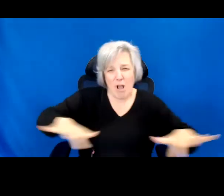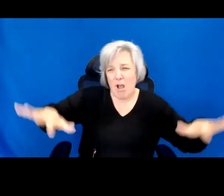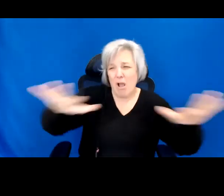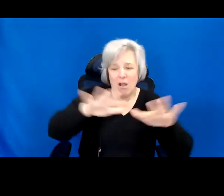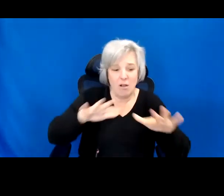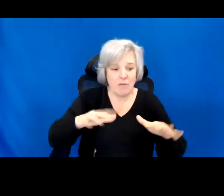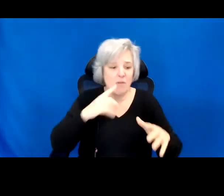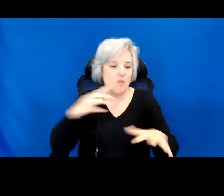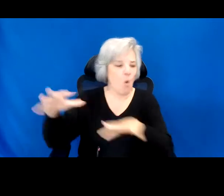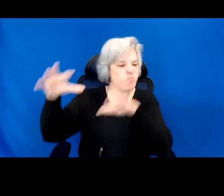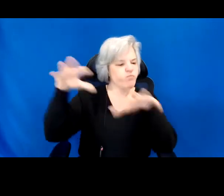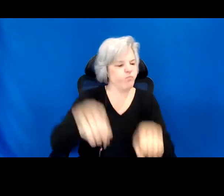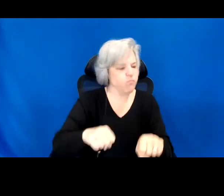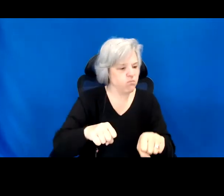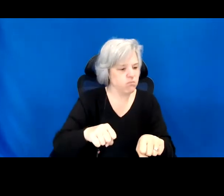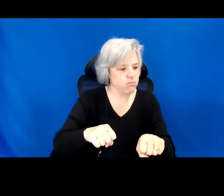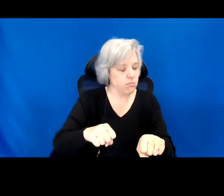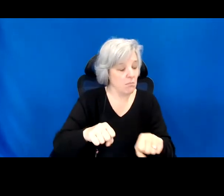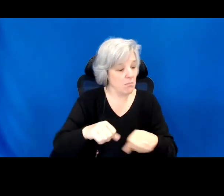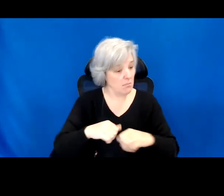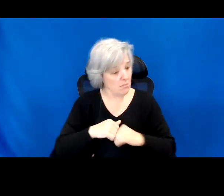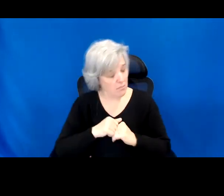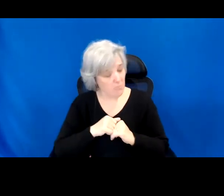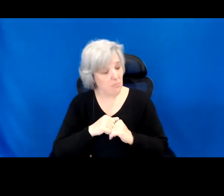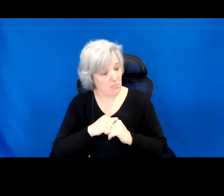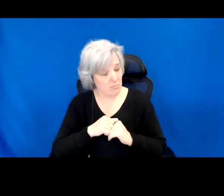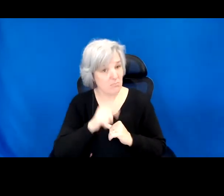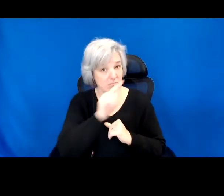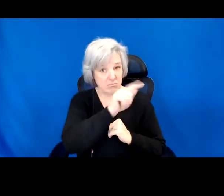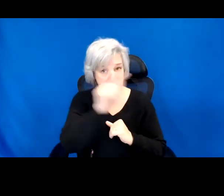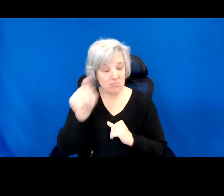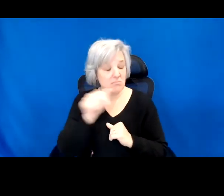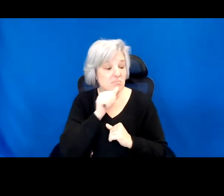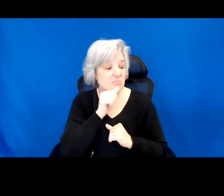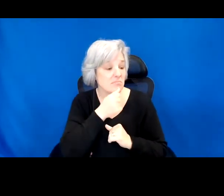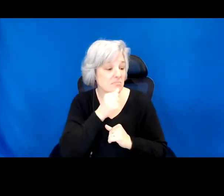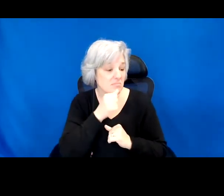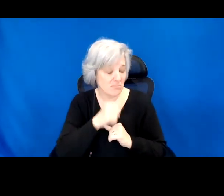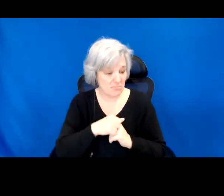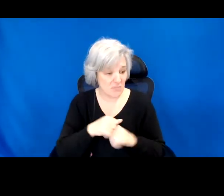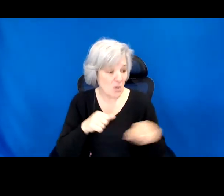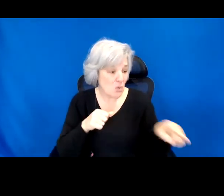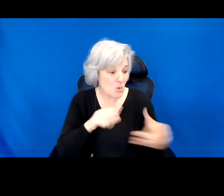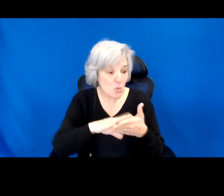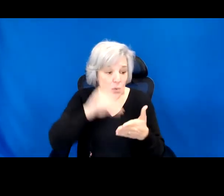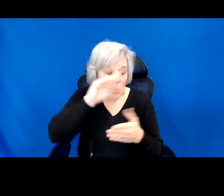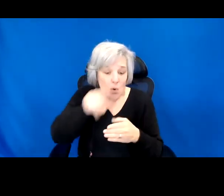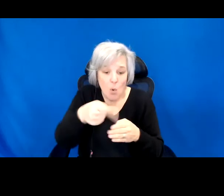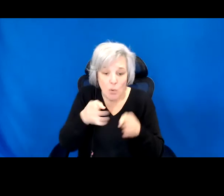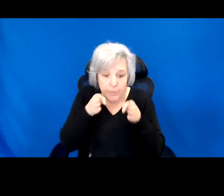that center space. It tells you a singular and continuous narrative